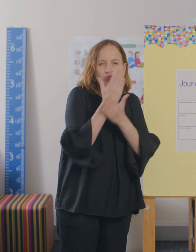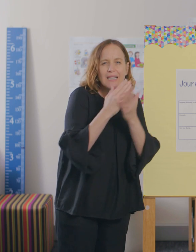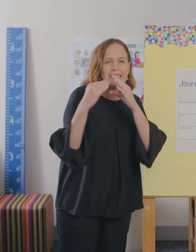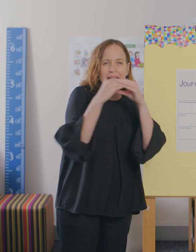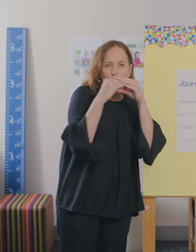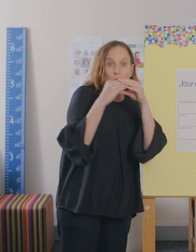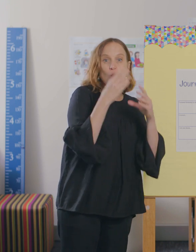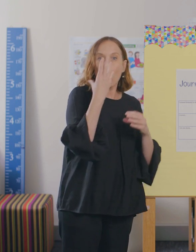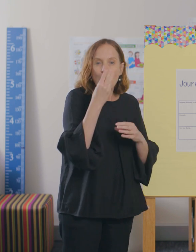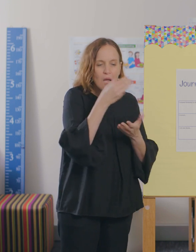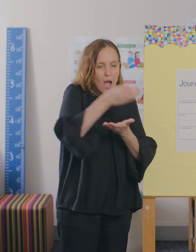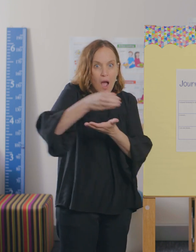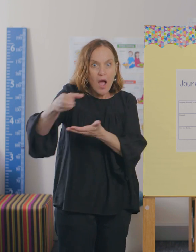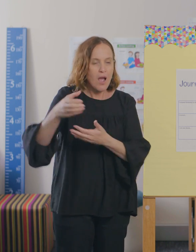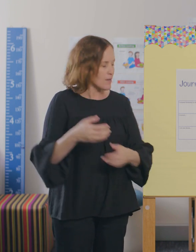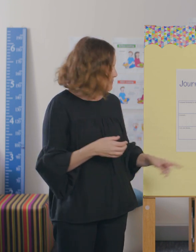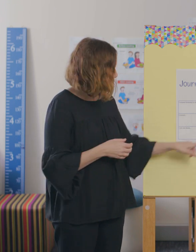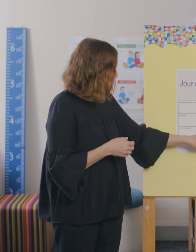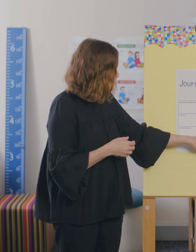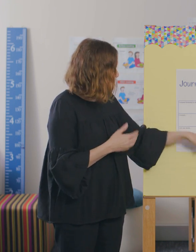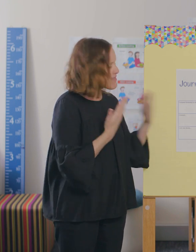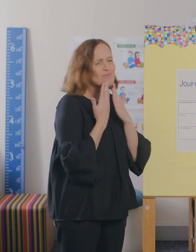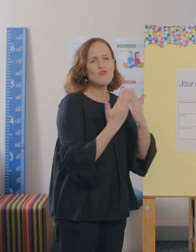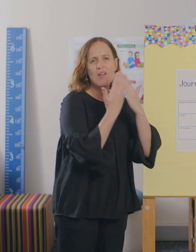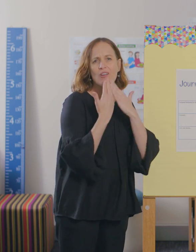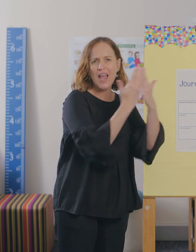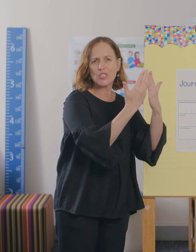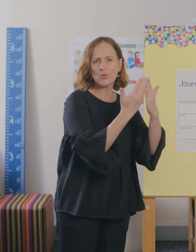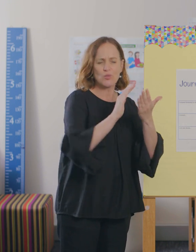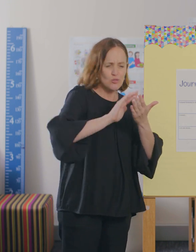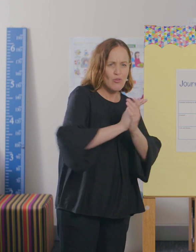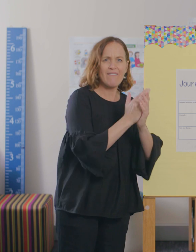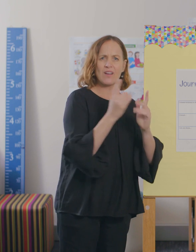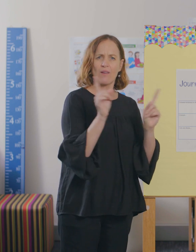Six: Gratitude. What are you grateful for today?